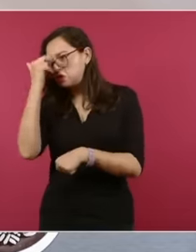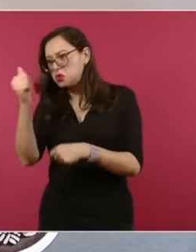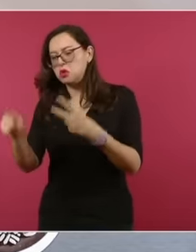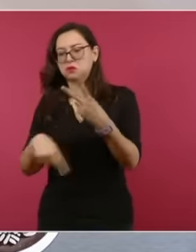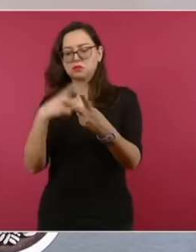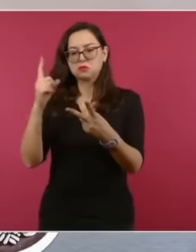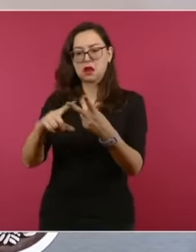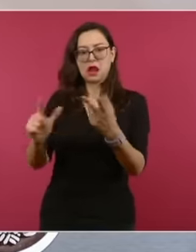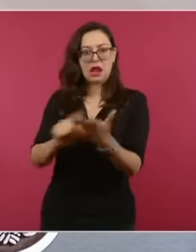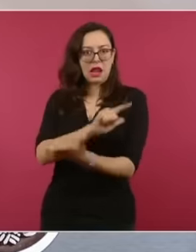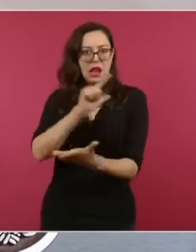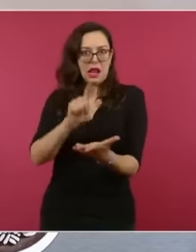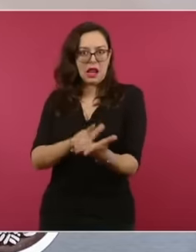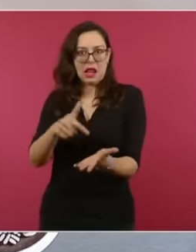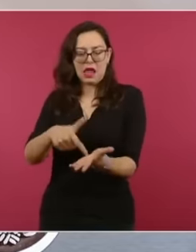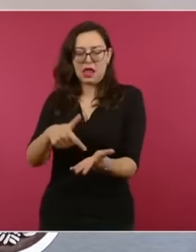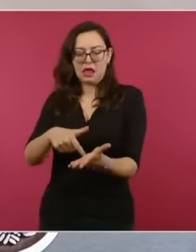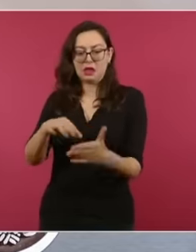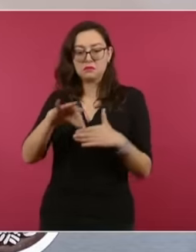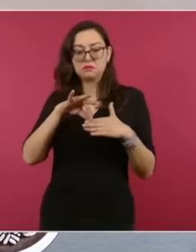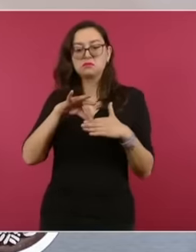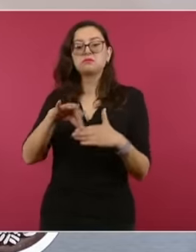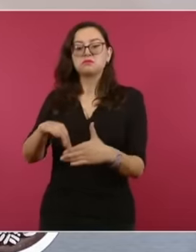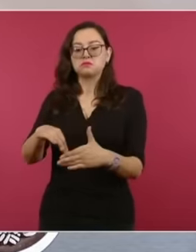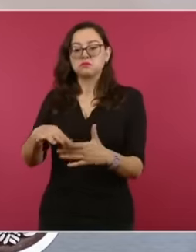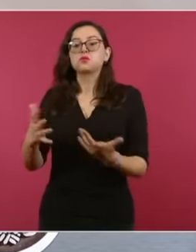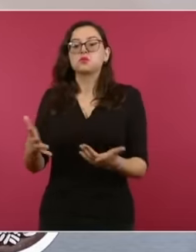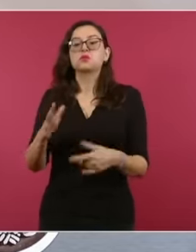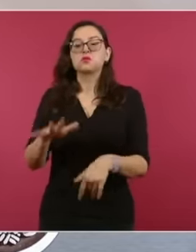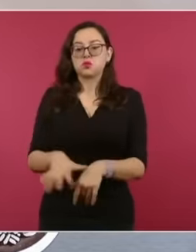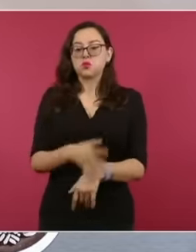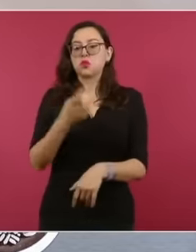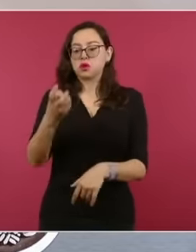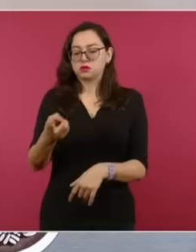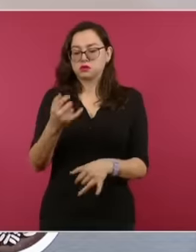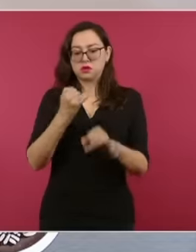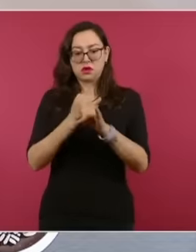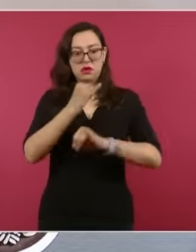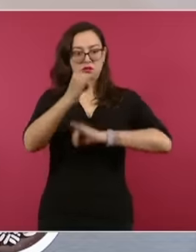that is why today under the protection of the international legal system and using The